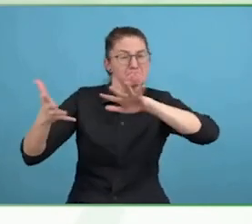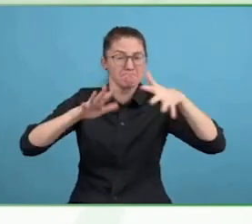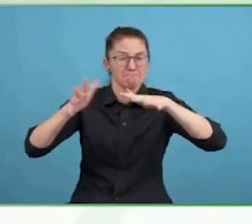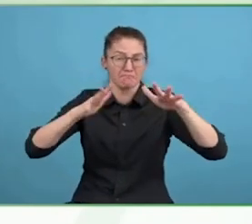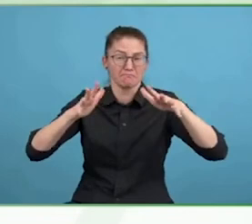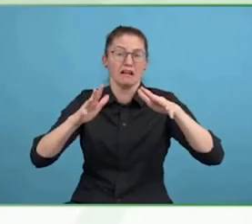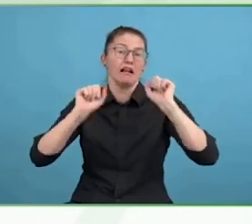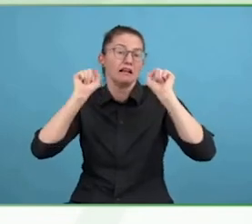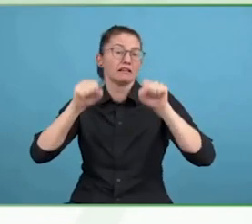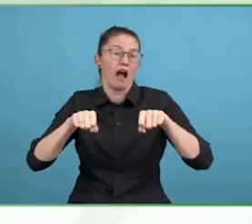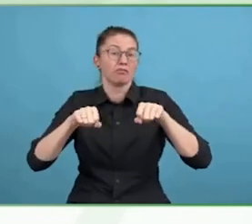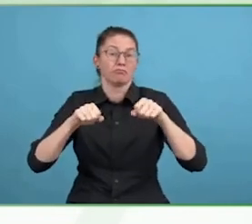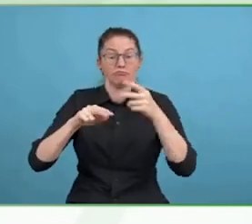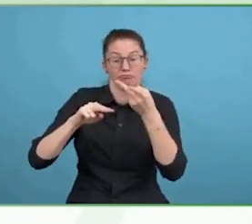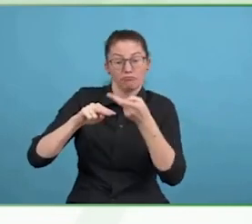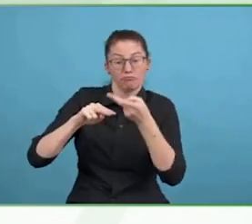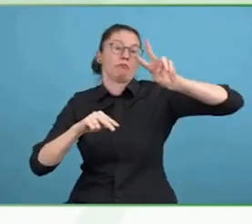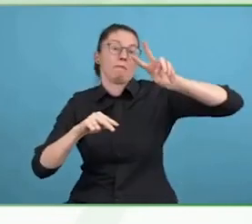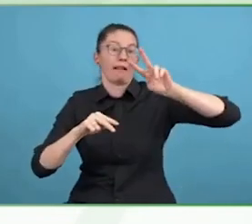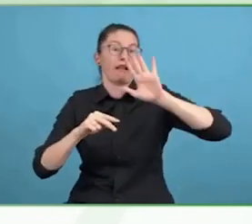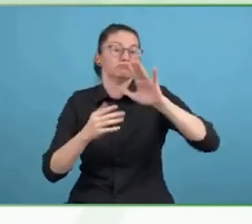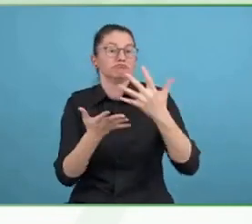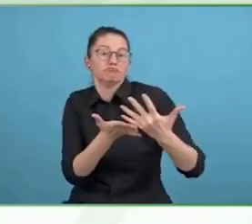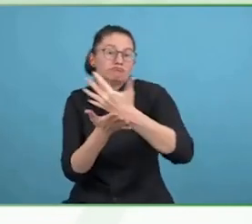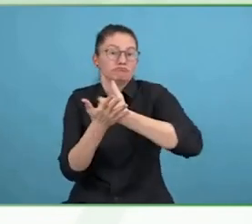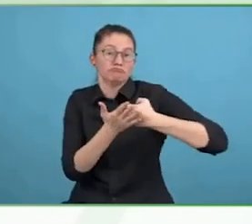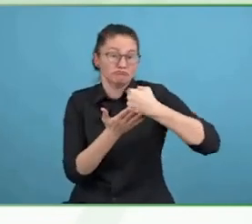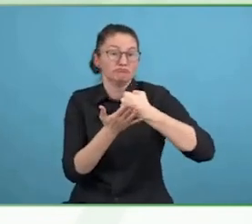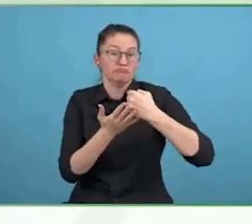You talked about how it is business sense to pay attention to